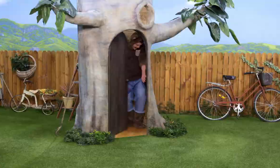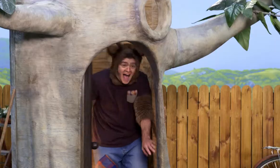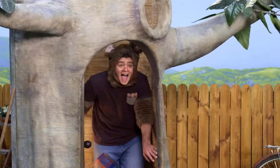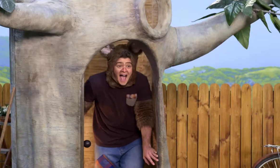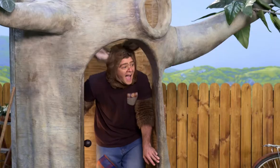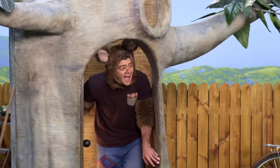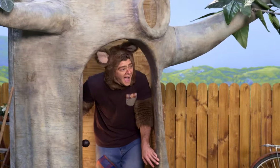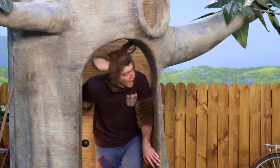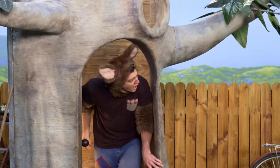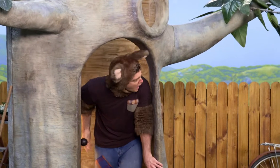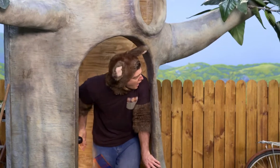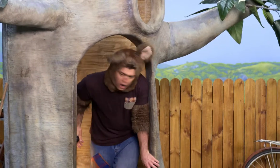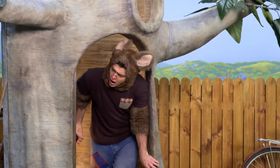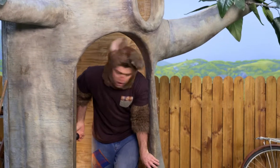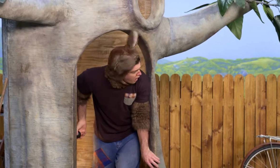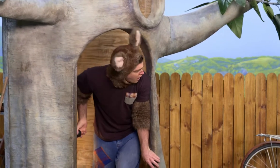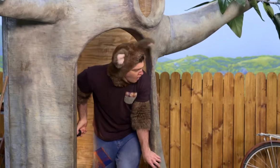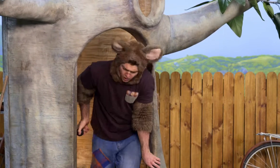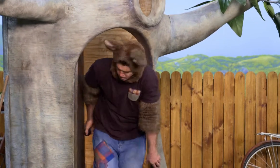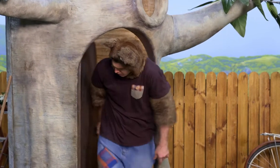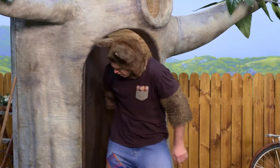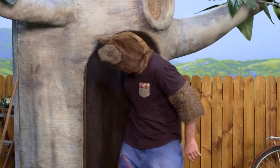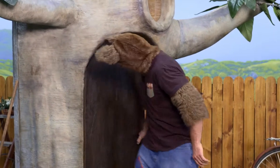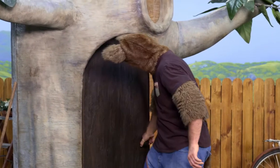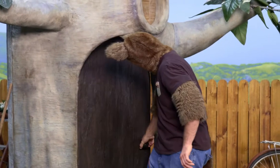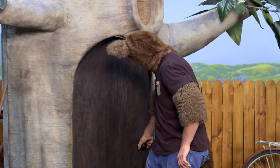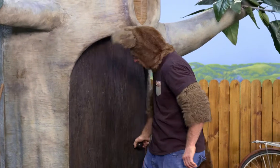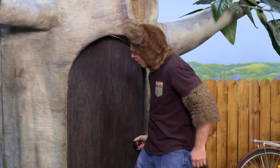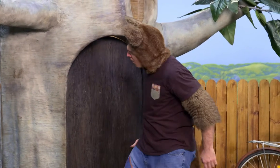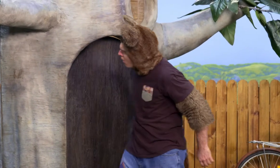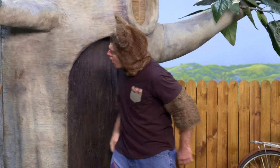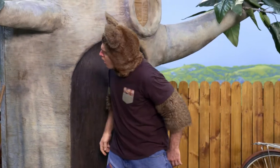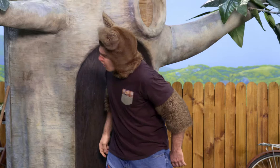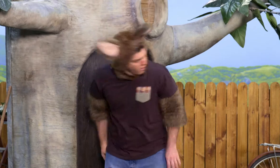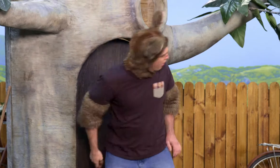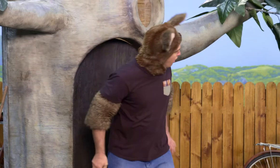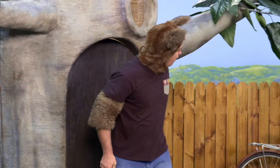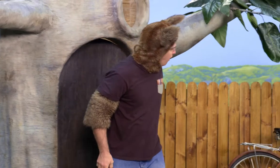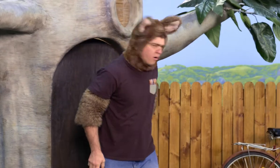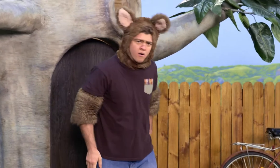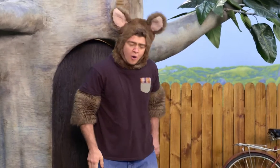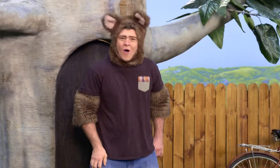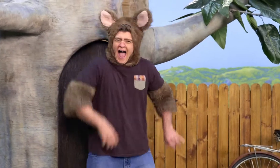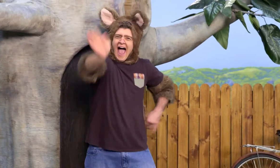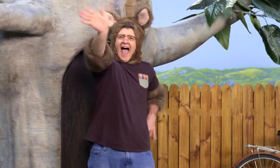Huh? Huh? Hmm.